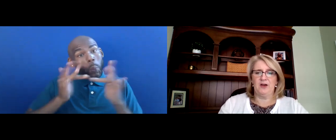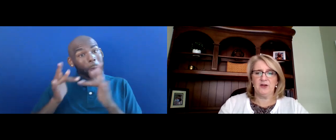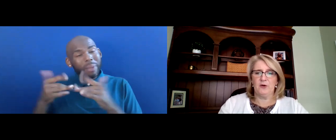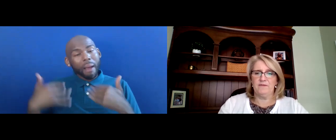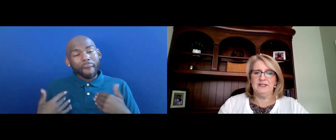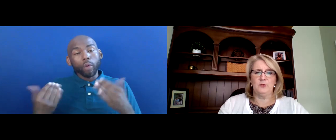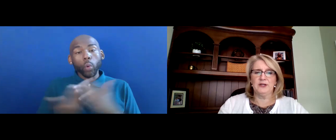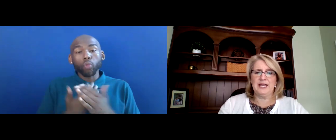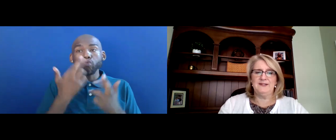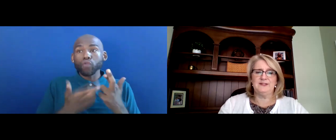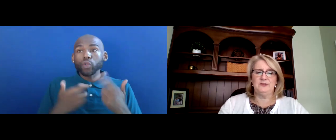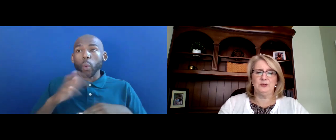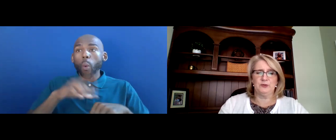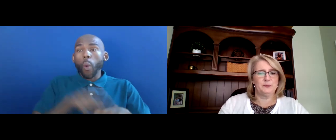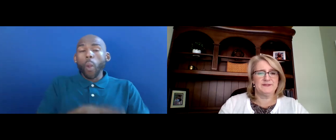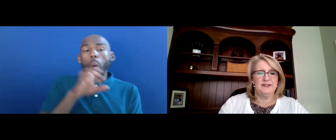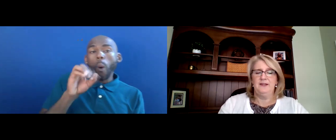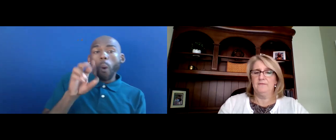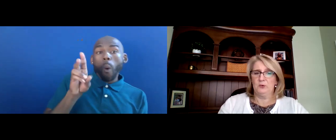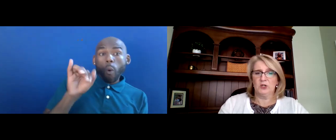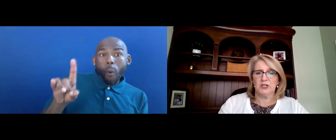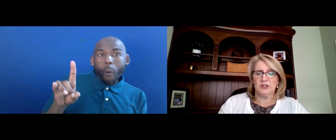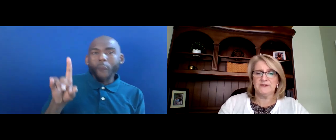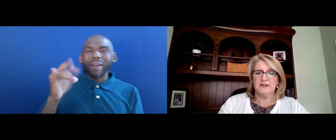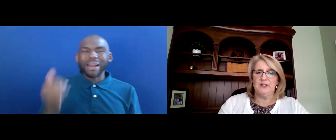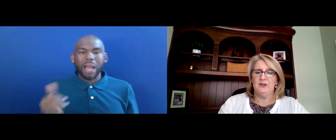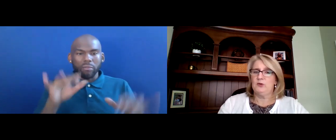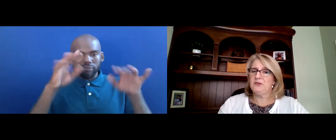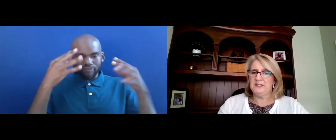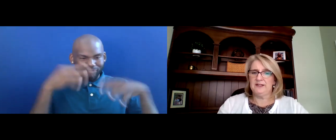LONG COVID ORGANIZED IN TO GROUPS FOR WORKERS, YOUTH AND